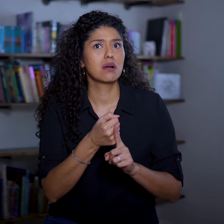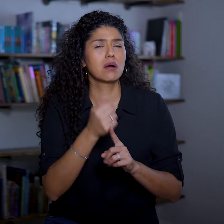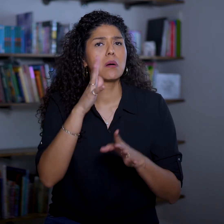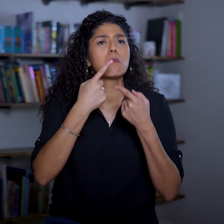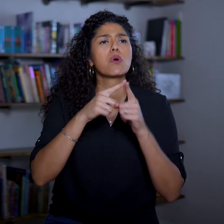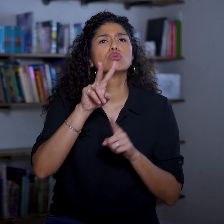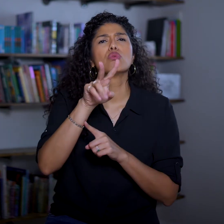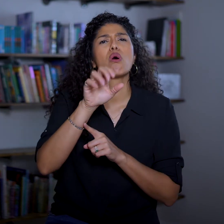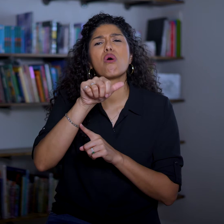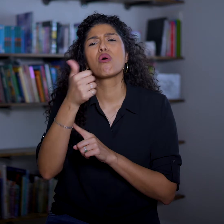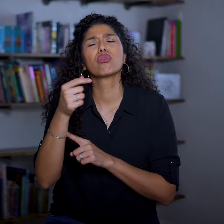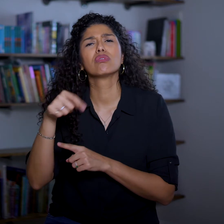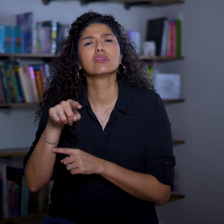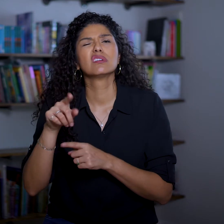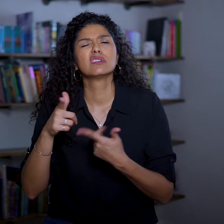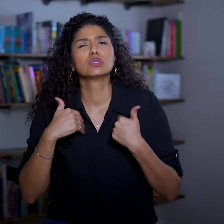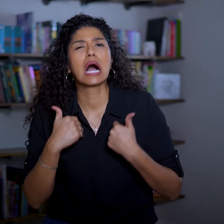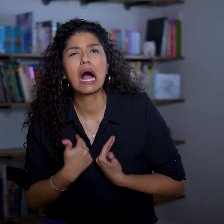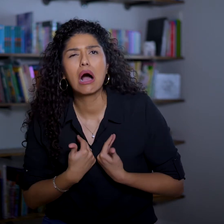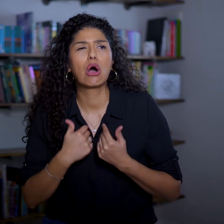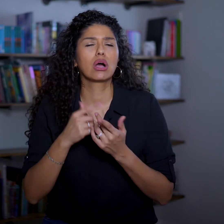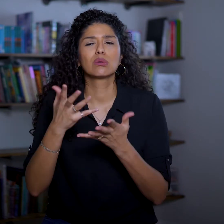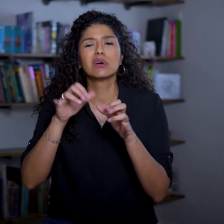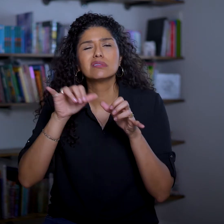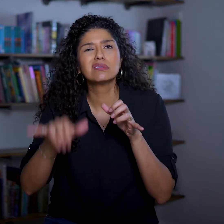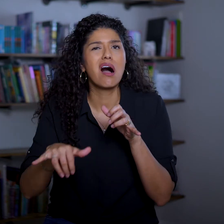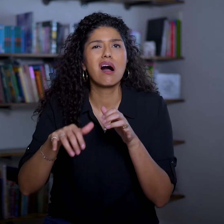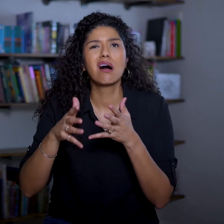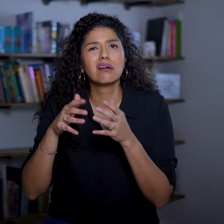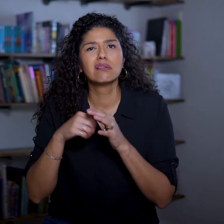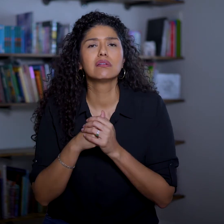but 200 others are too tired and stay behind.